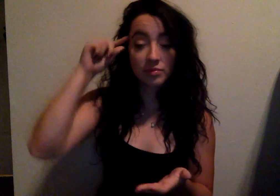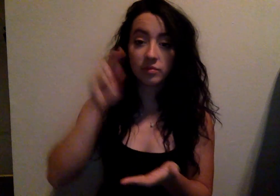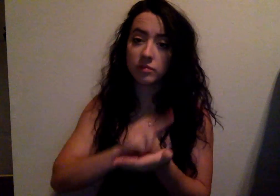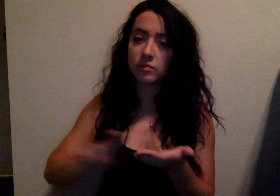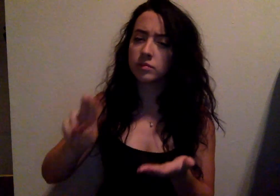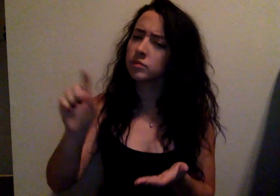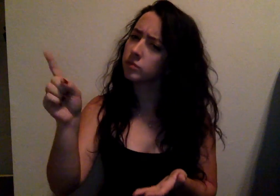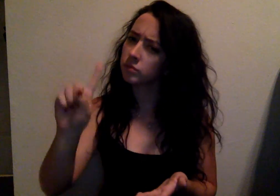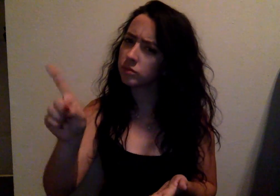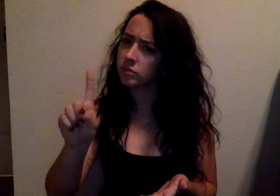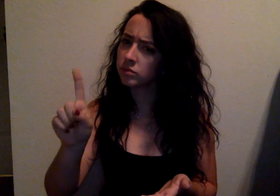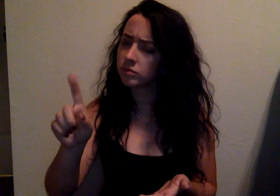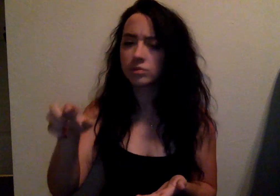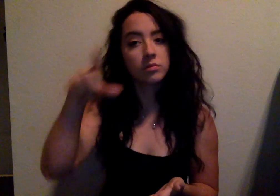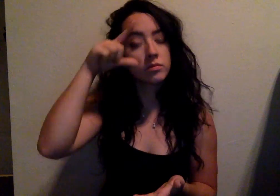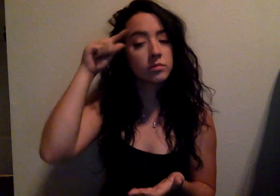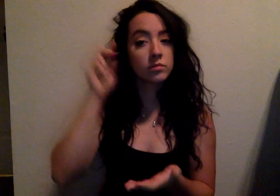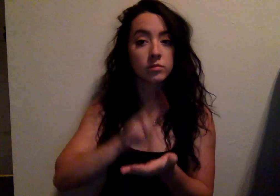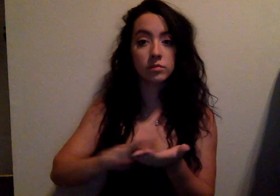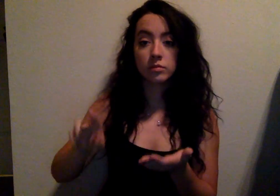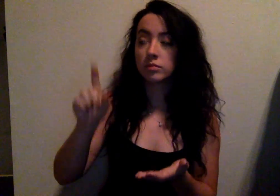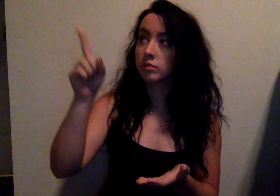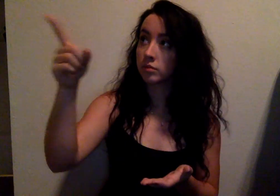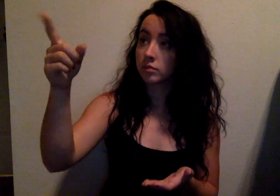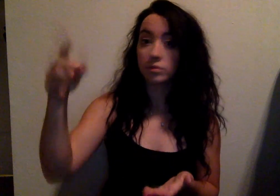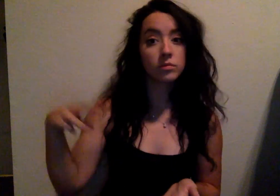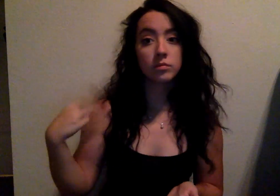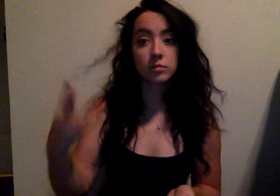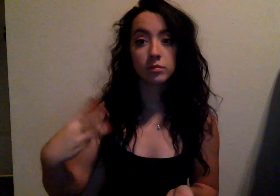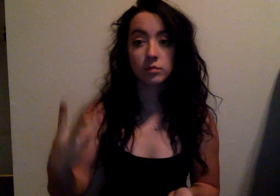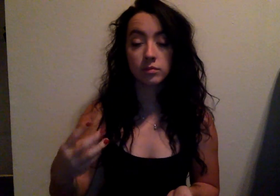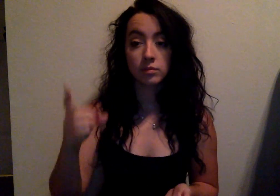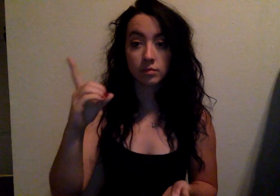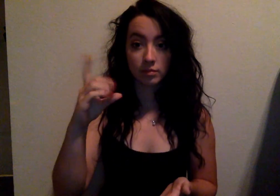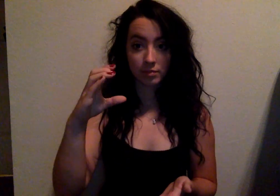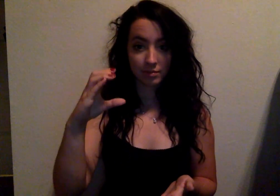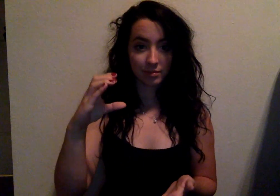Where's Gallaudet University? Gallaudet University is in Washington D.C.